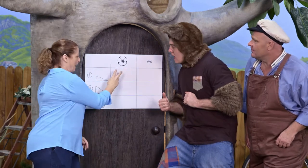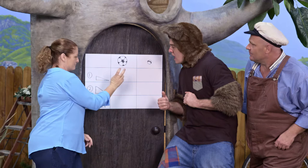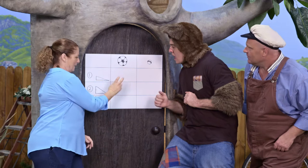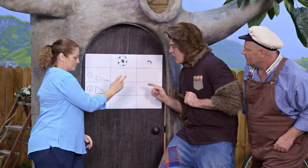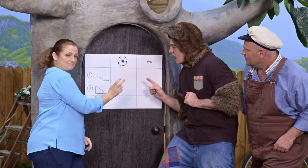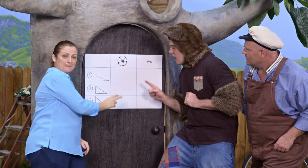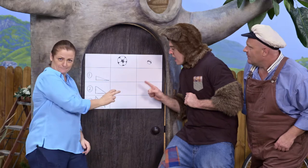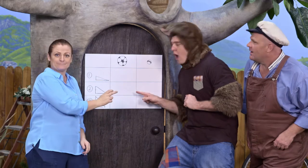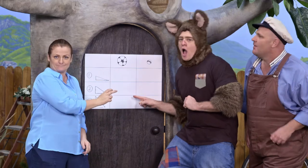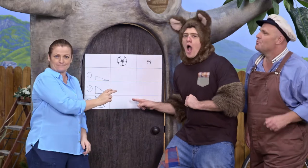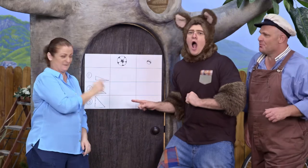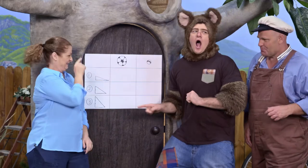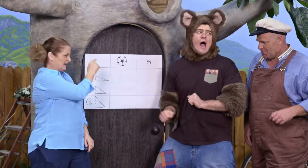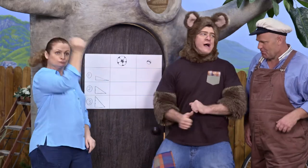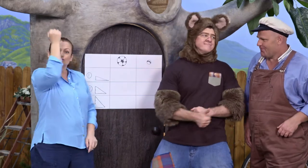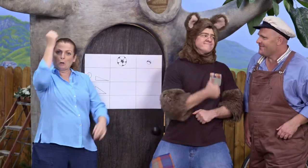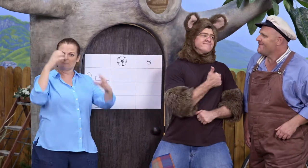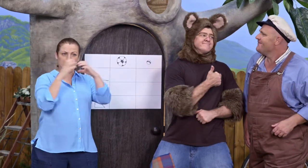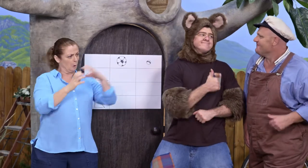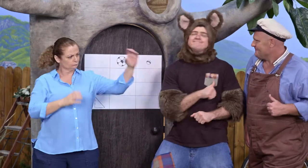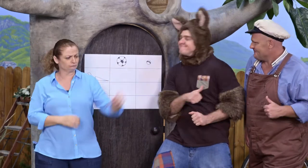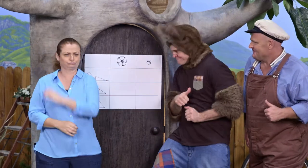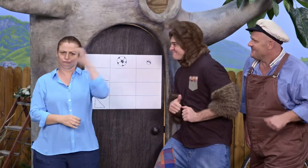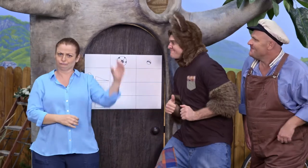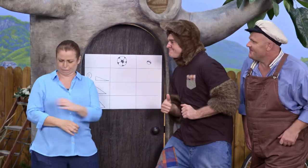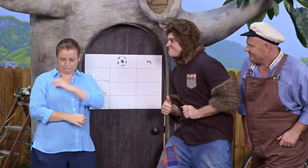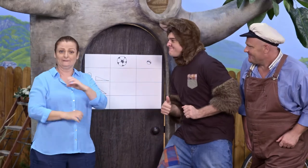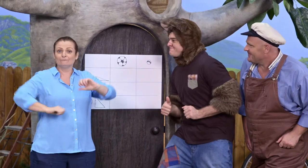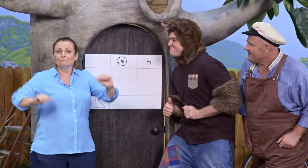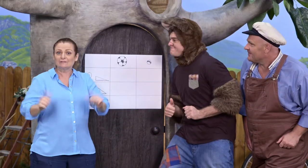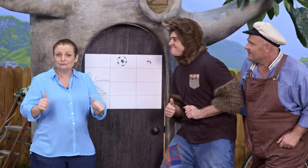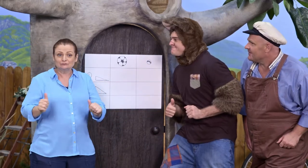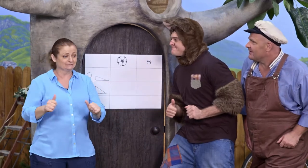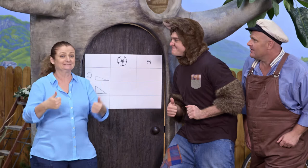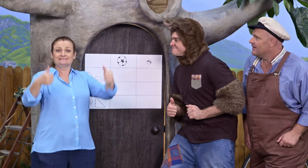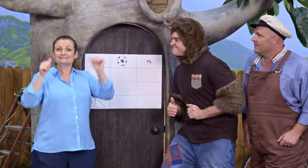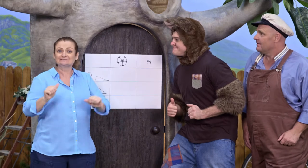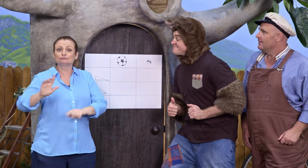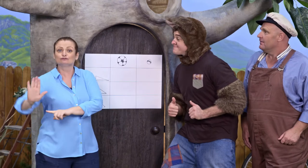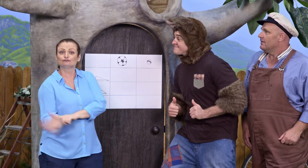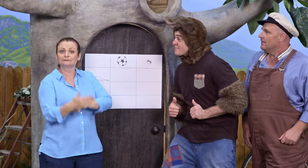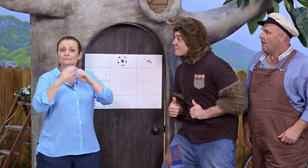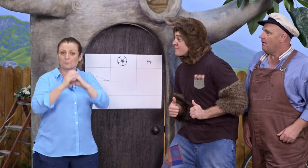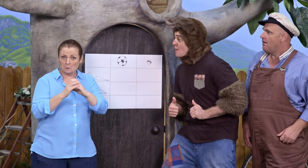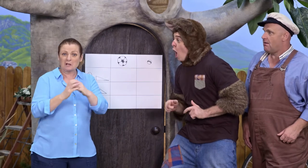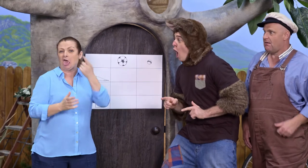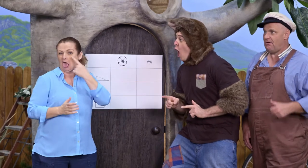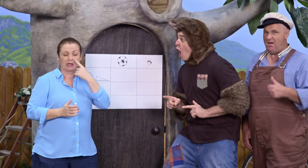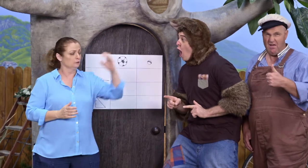after it's gone down the ramp. Ah! Then we'll get the cricket ball and do the same thing.